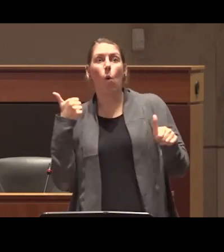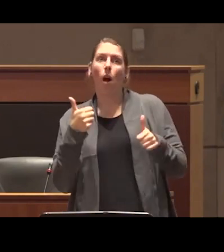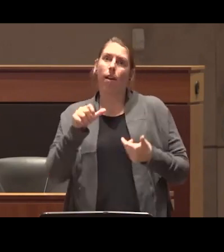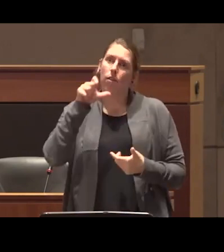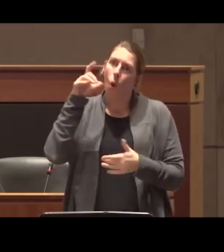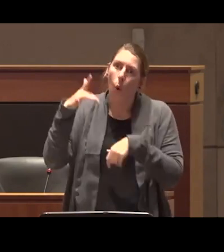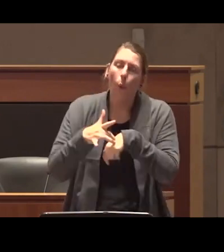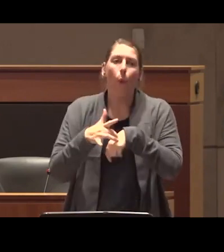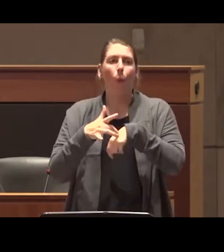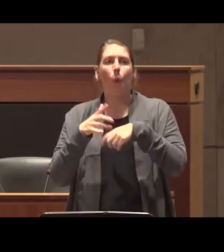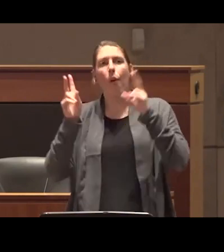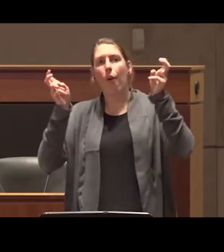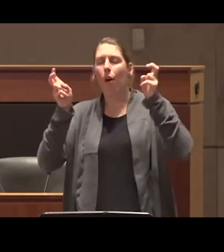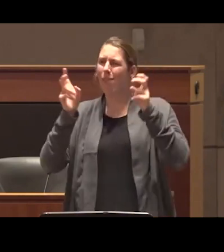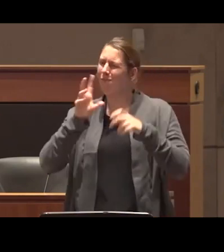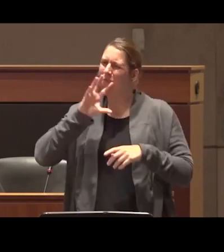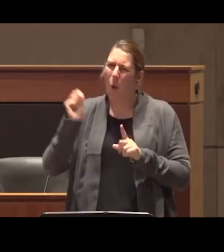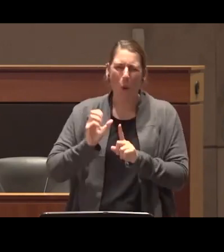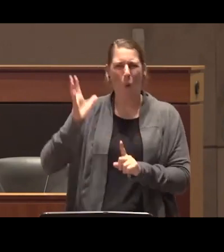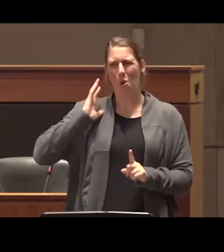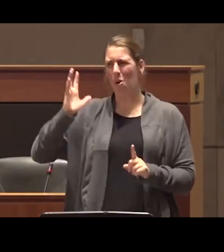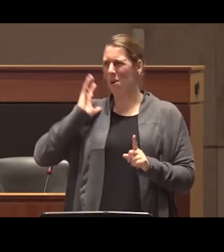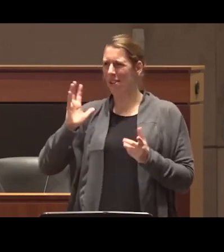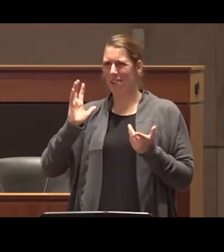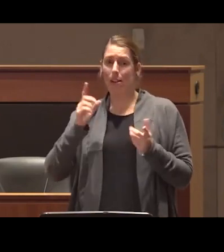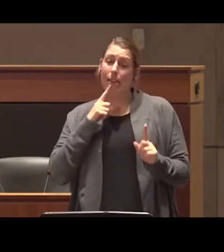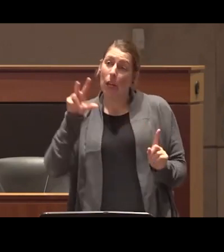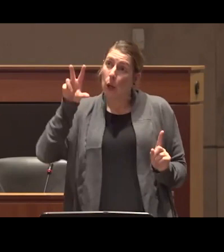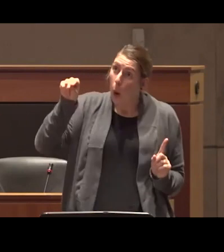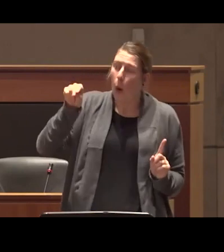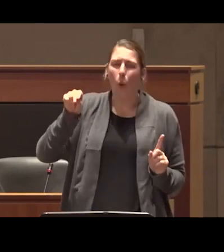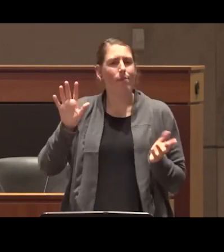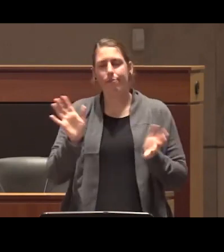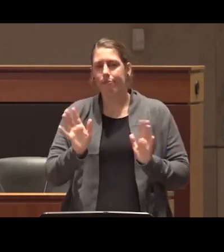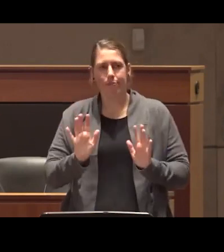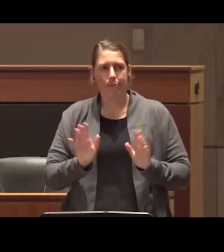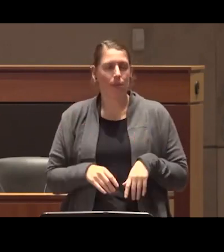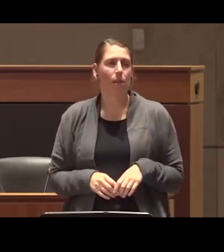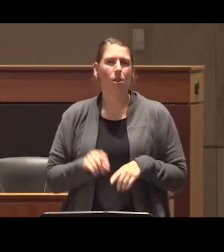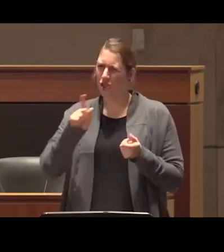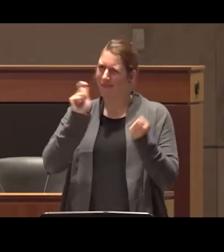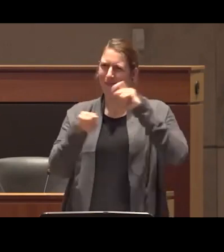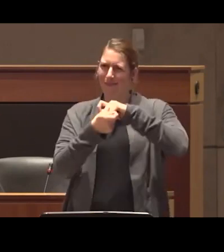these like very outdated and Antiquated kind of just say no campaigns and so we know that because